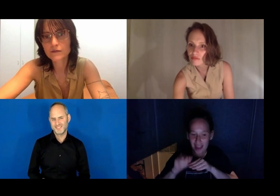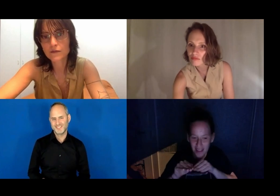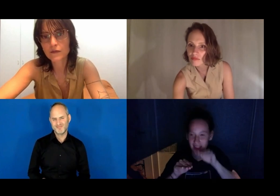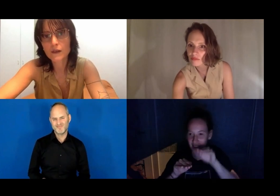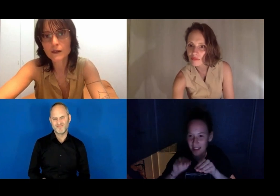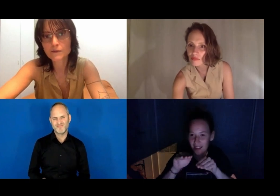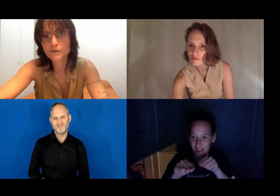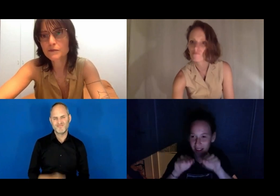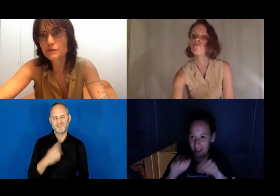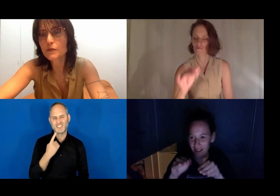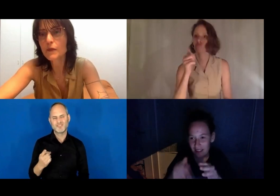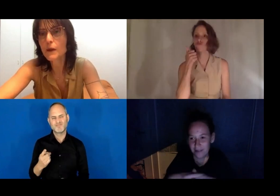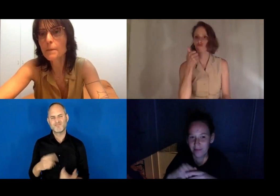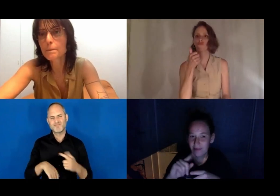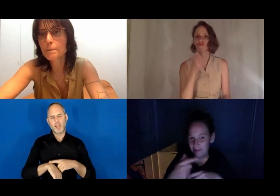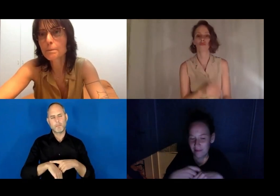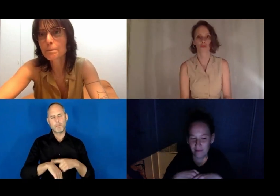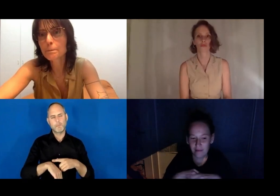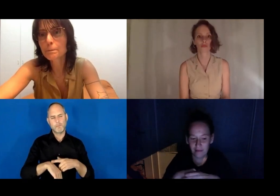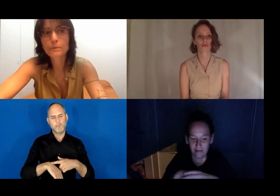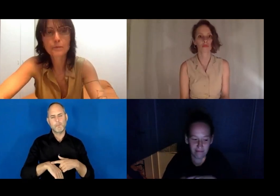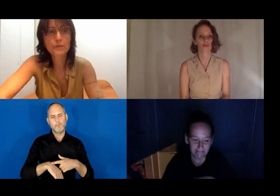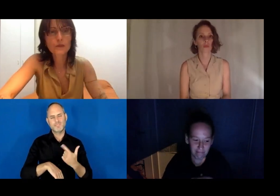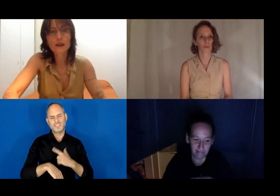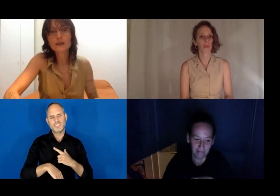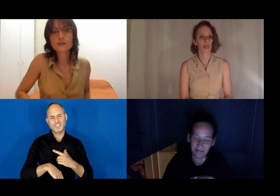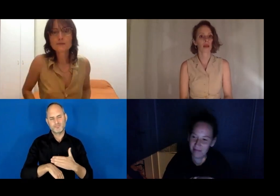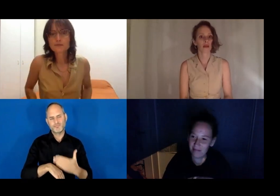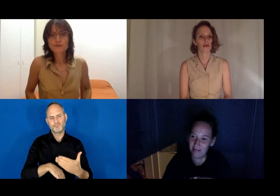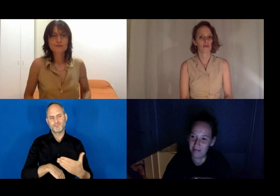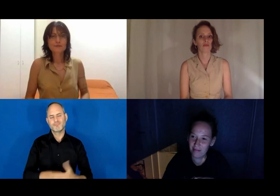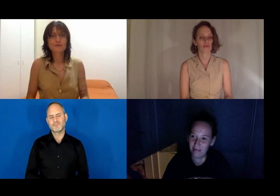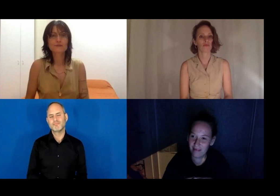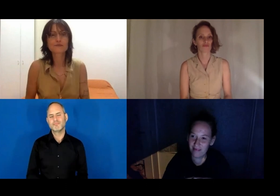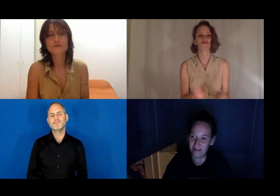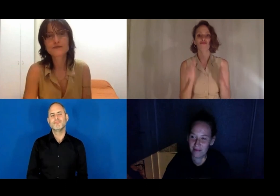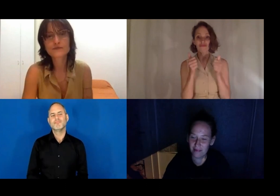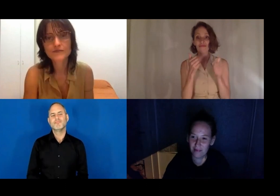But I can see that it's also a lot of little steps, bit by bit.